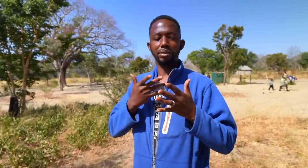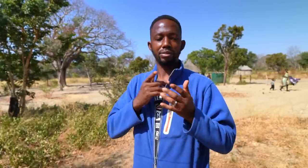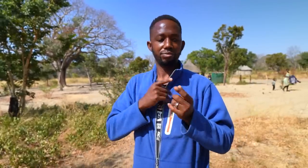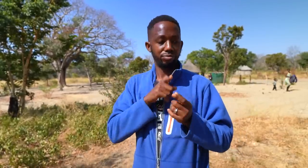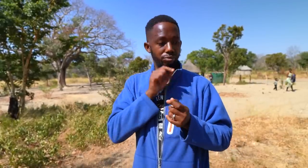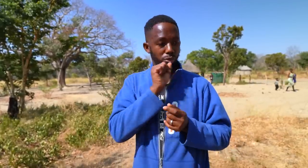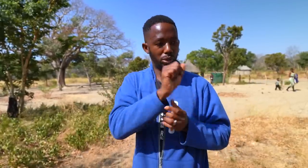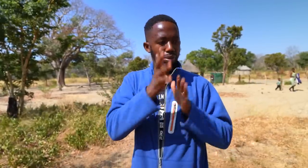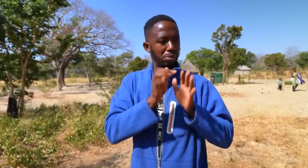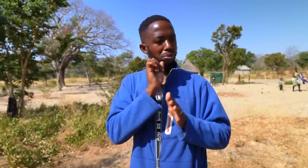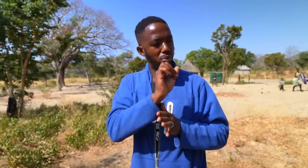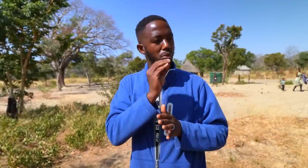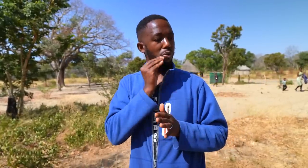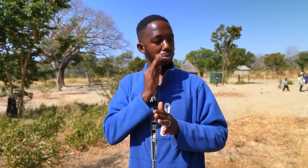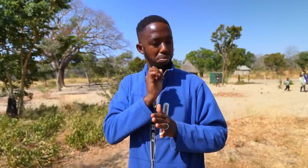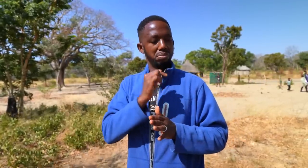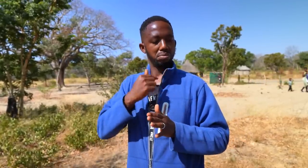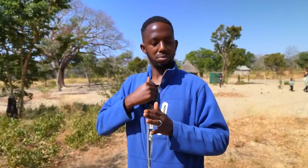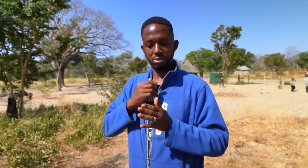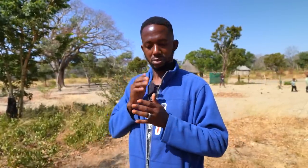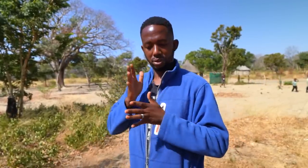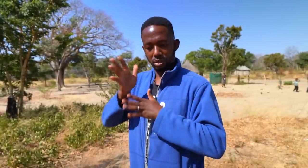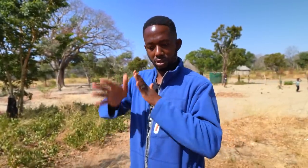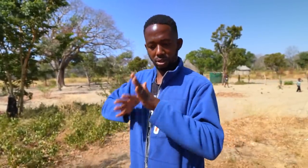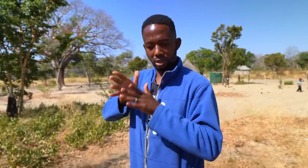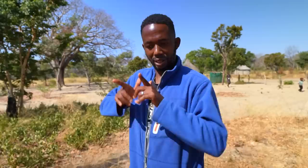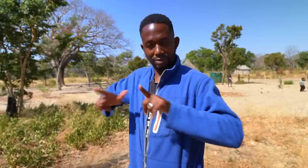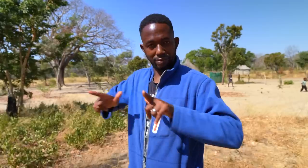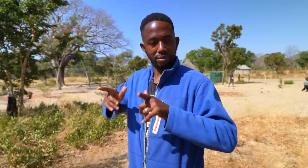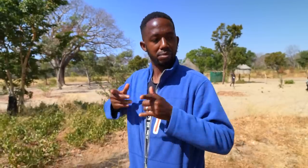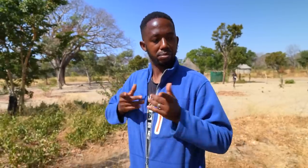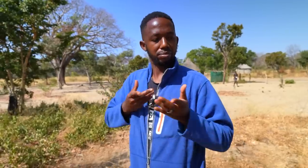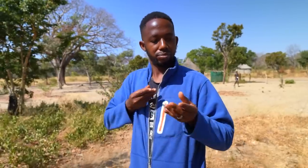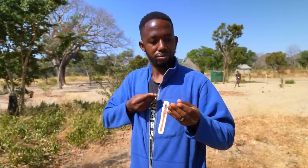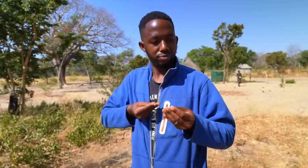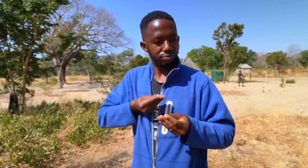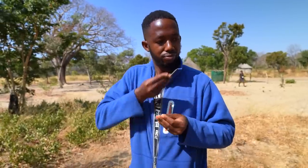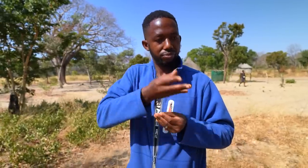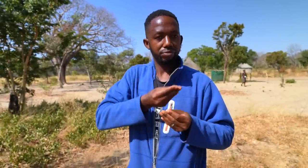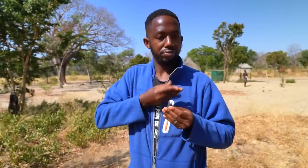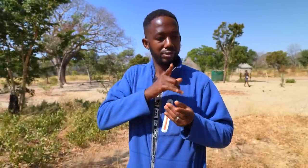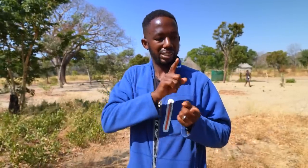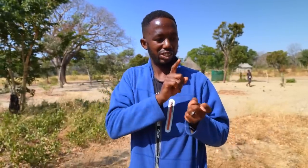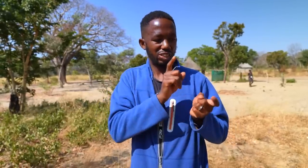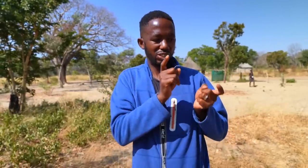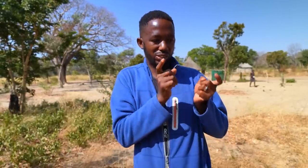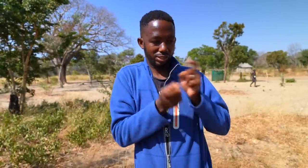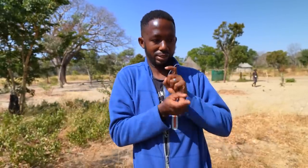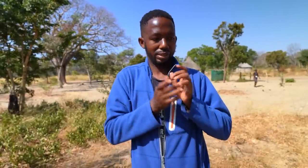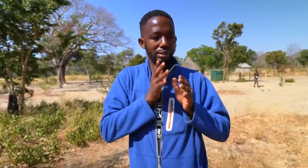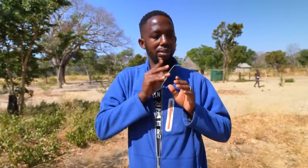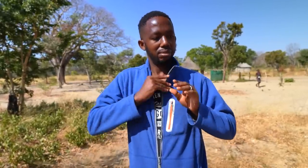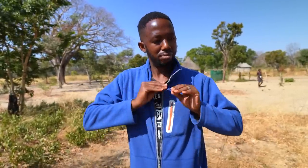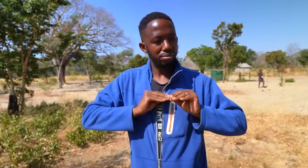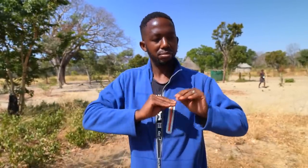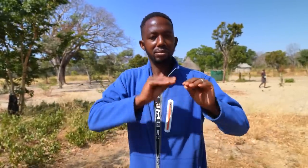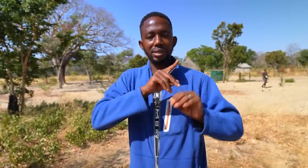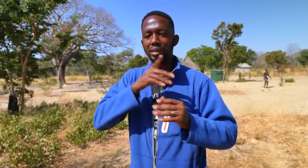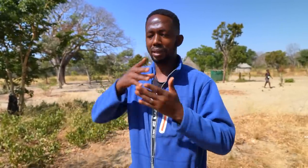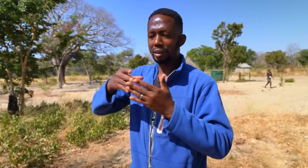But she continued learning and gaining language as she kept at it.